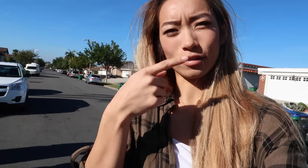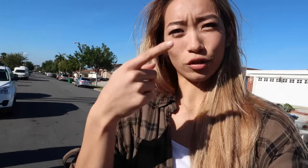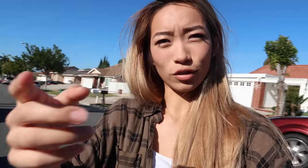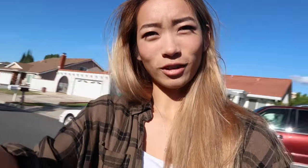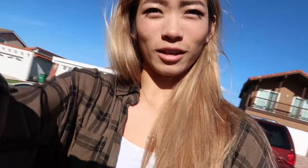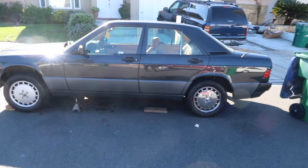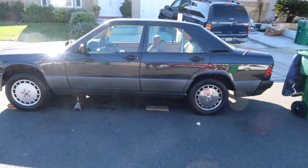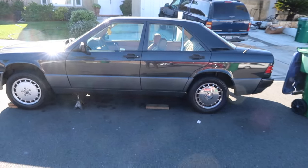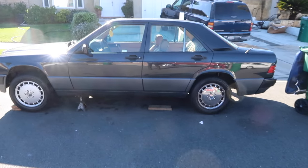so I'll show you right now